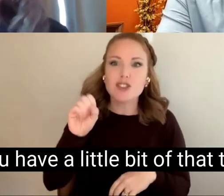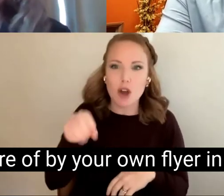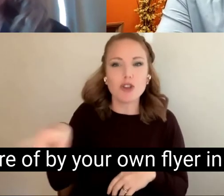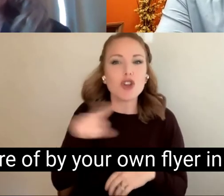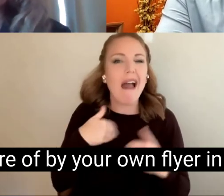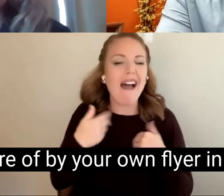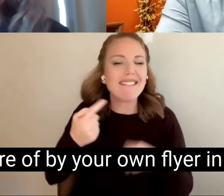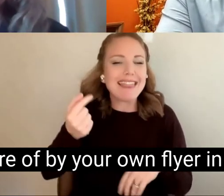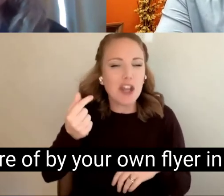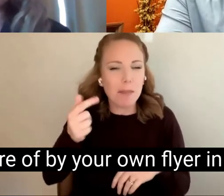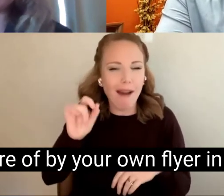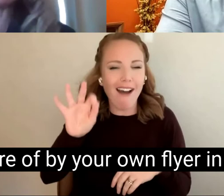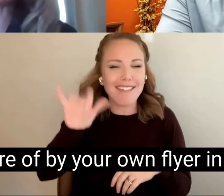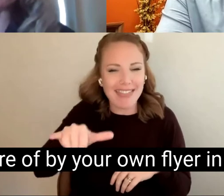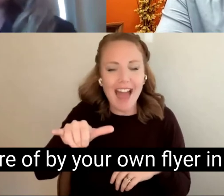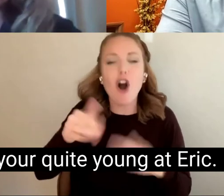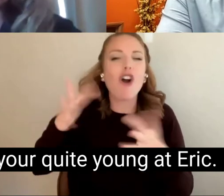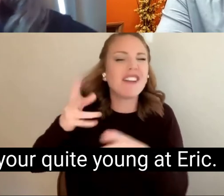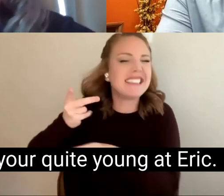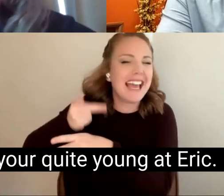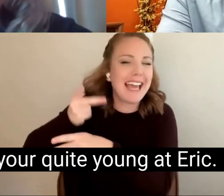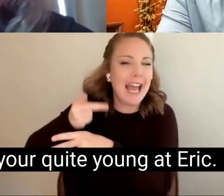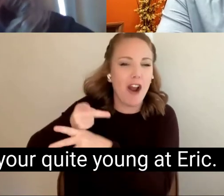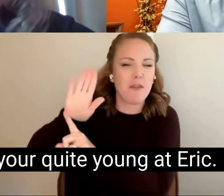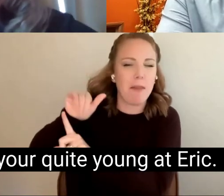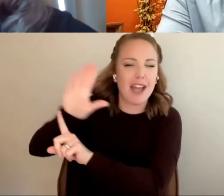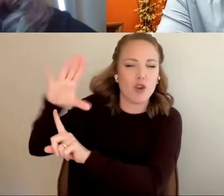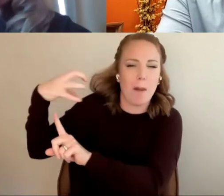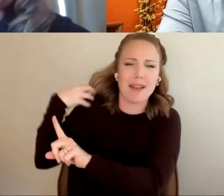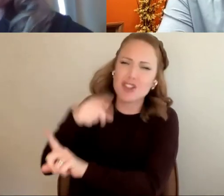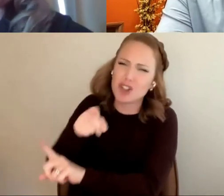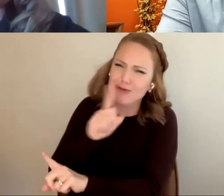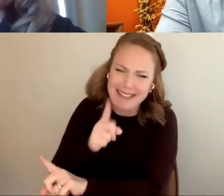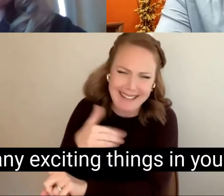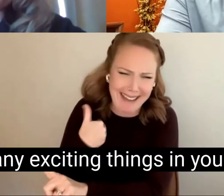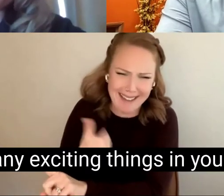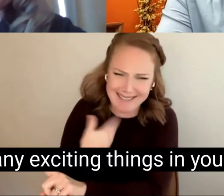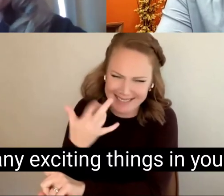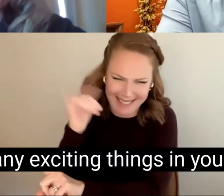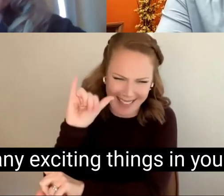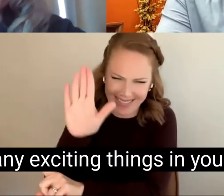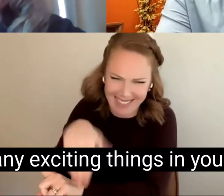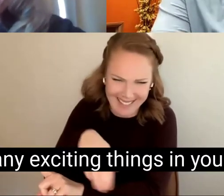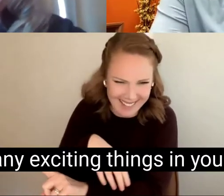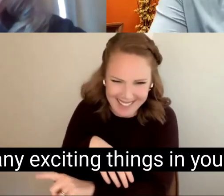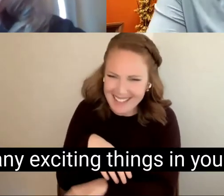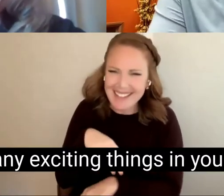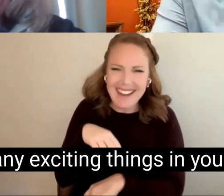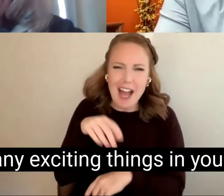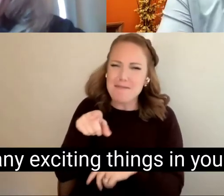taken care of by your own flyer in your, in your quite young at Eric. So many exciting things in your life.